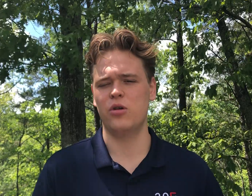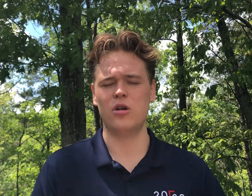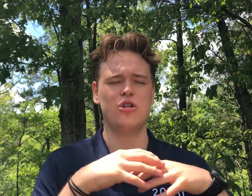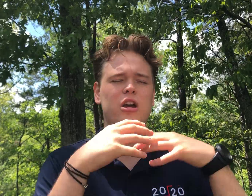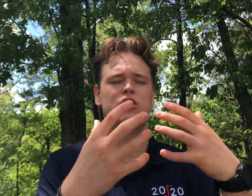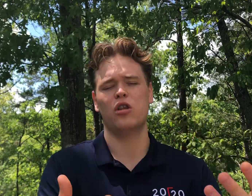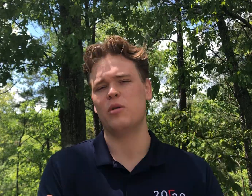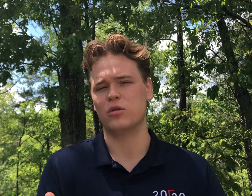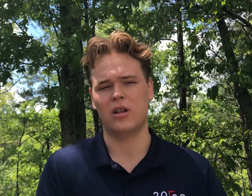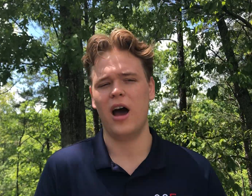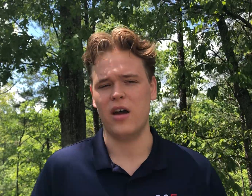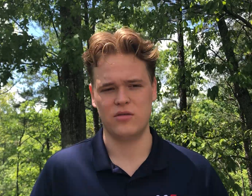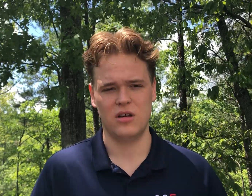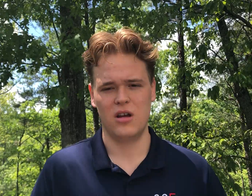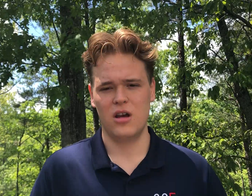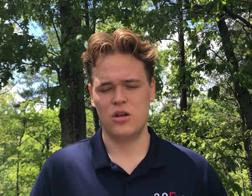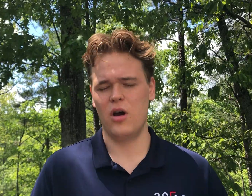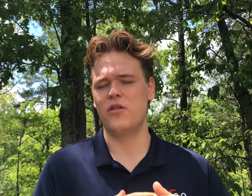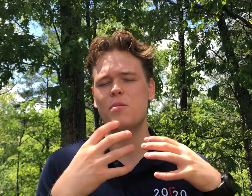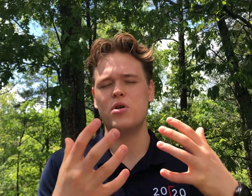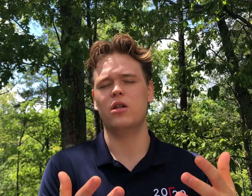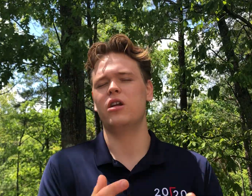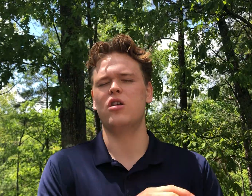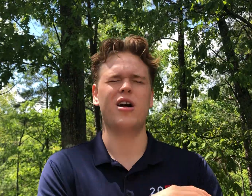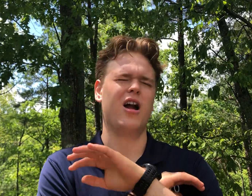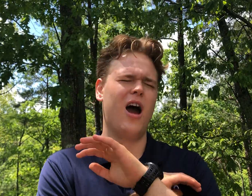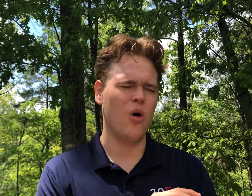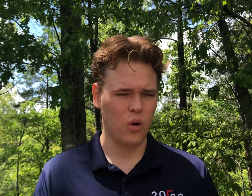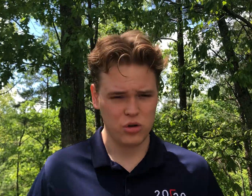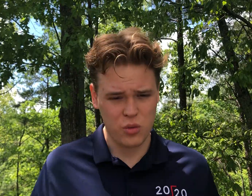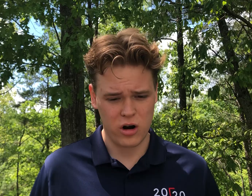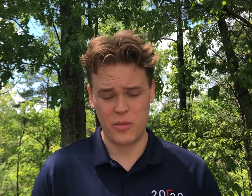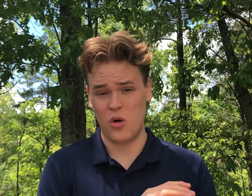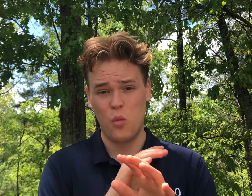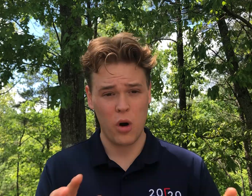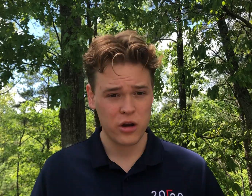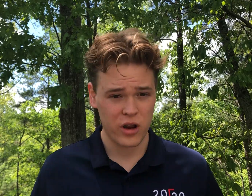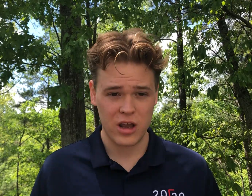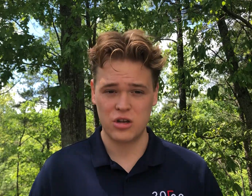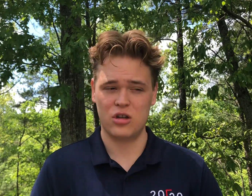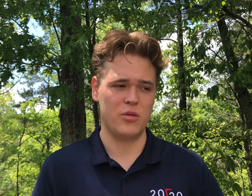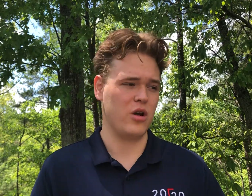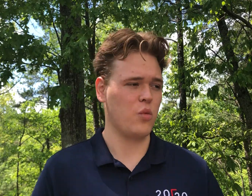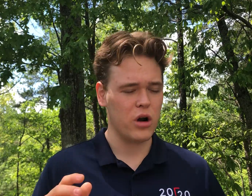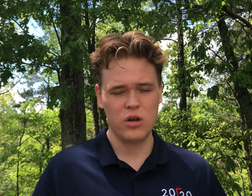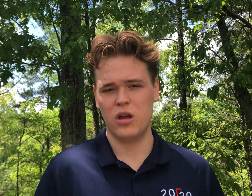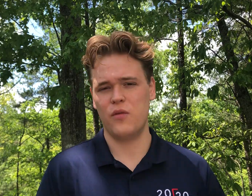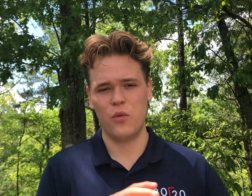you can change other people's lives. You have the ability, no matter how old you are, no matter what your age is, no matter where you live,